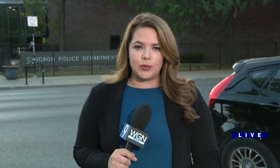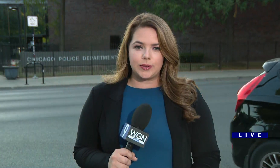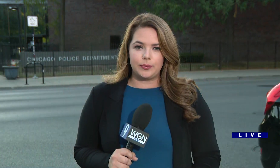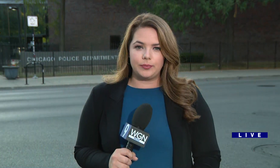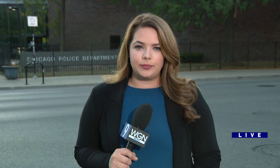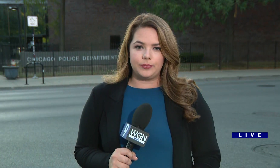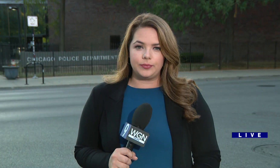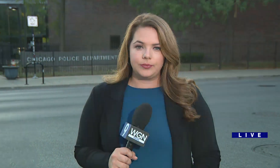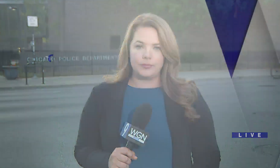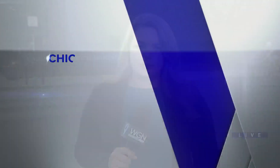WORKING TO EXPAND IT. WE WILL